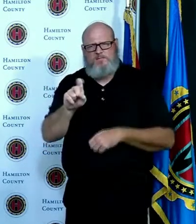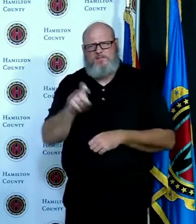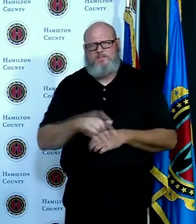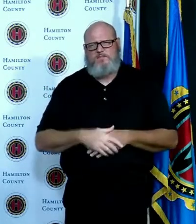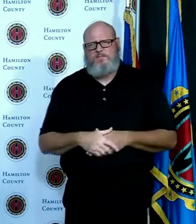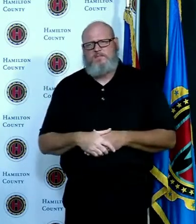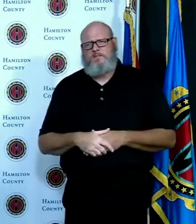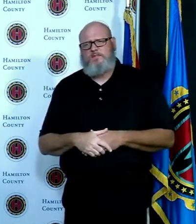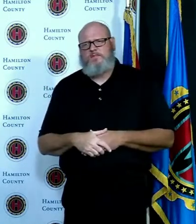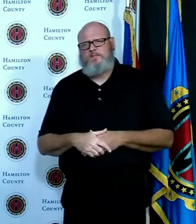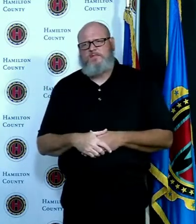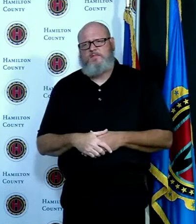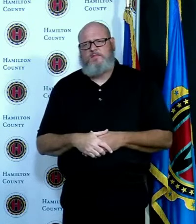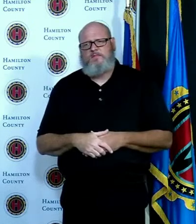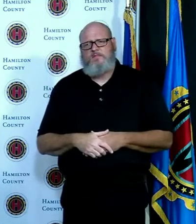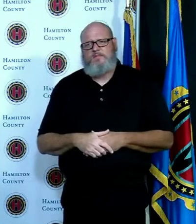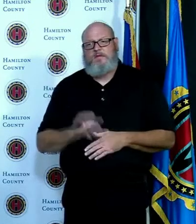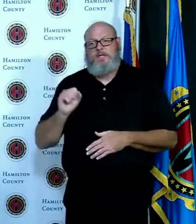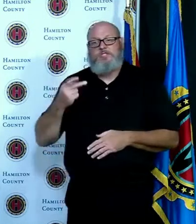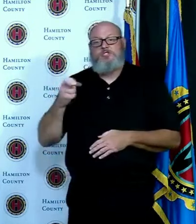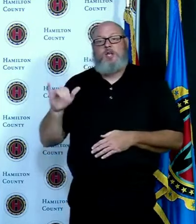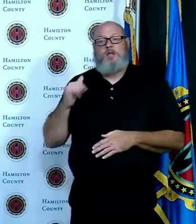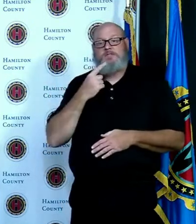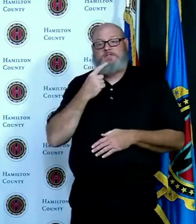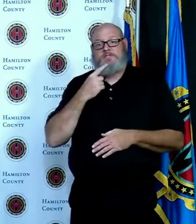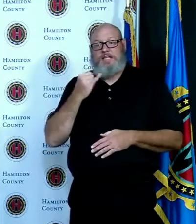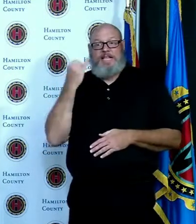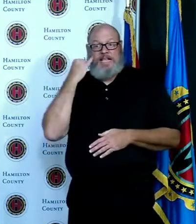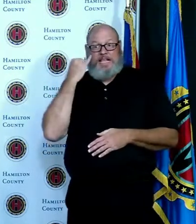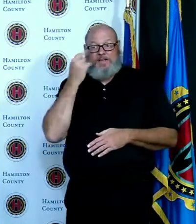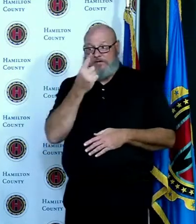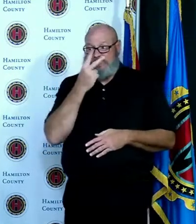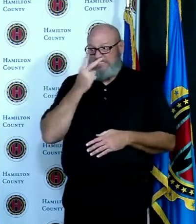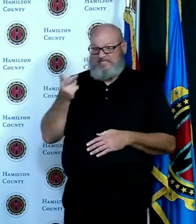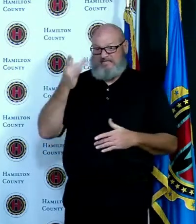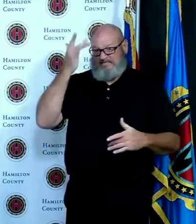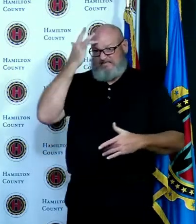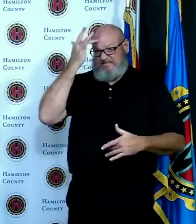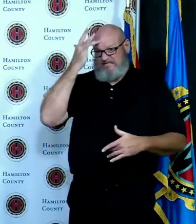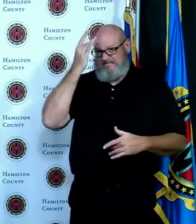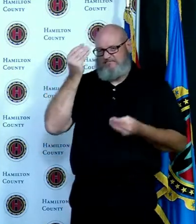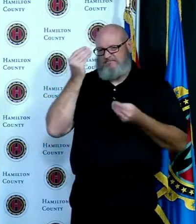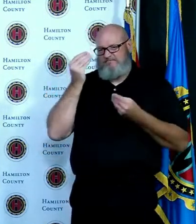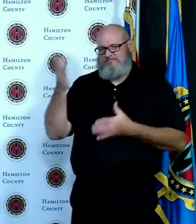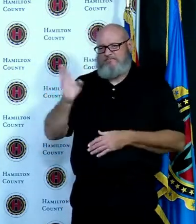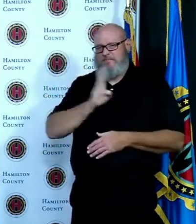the Board of Elections we have identified our outside staff is identified by blue